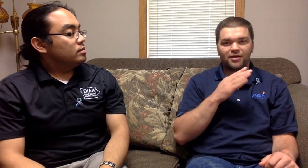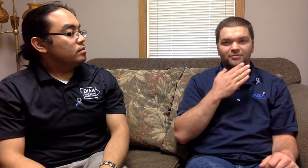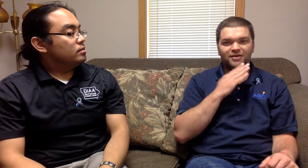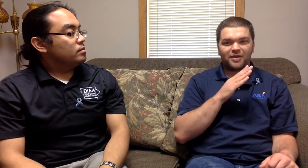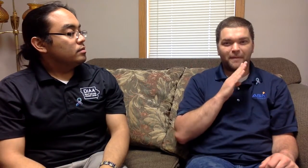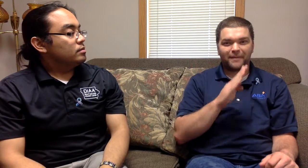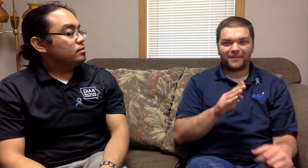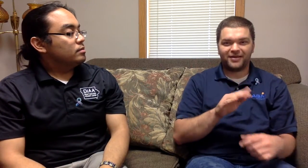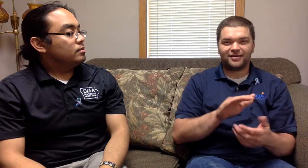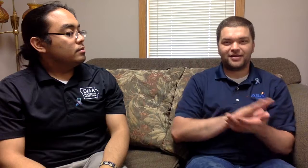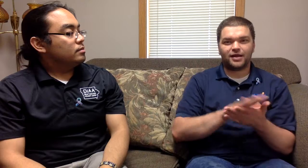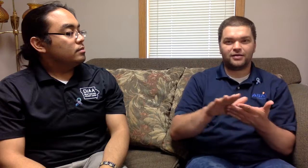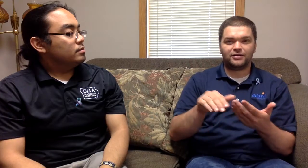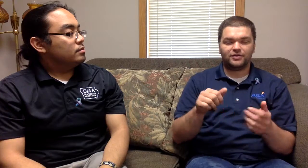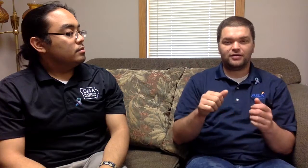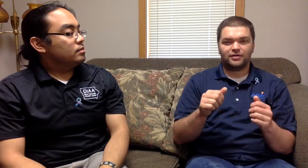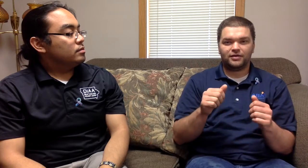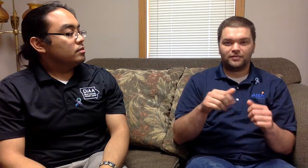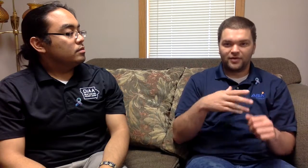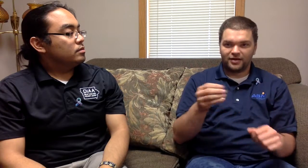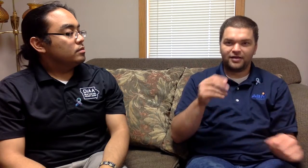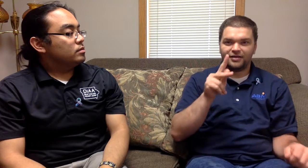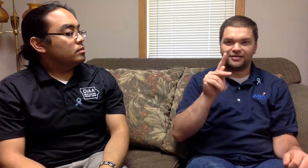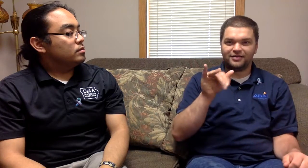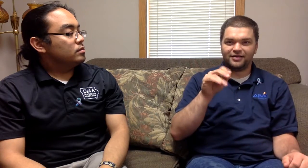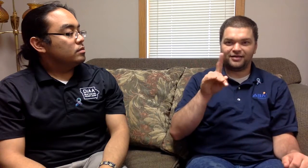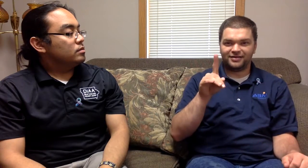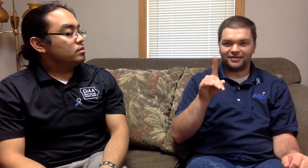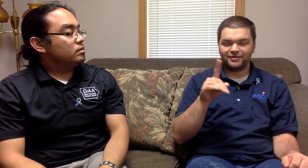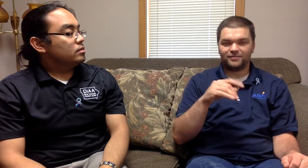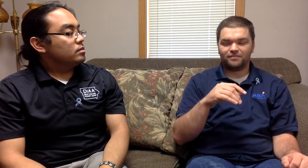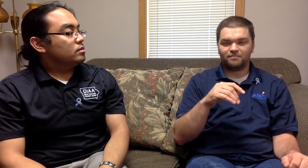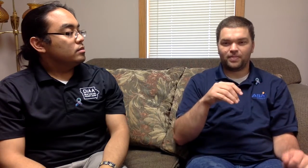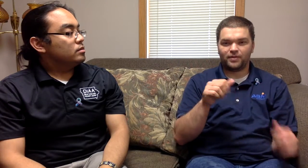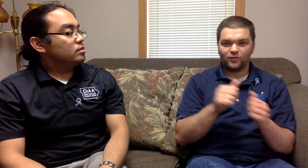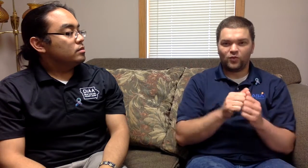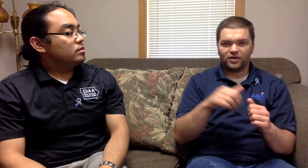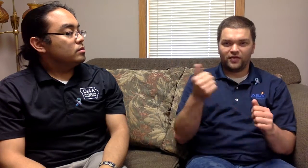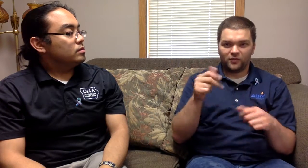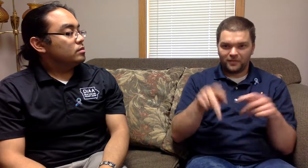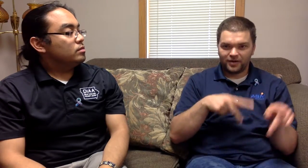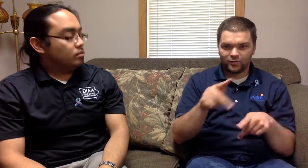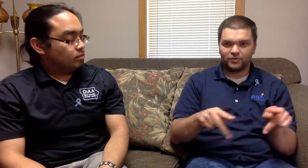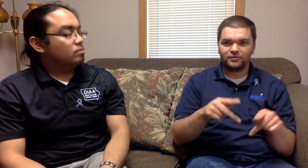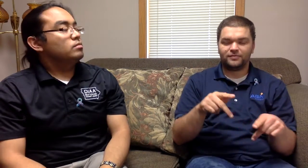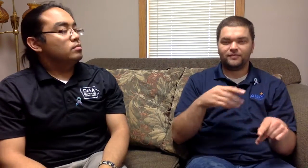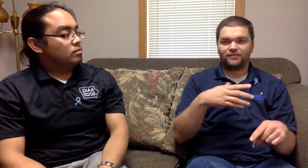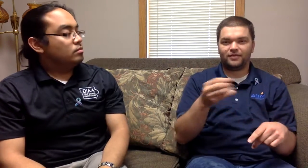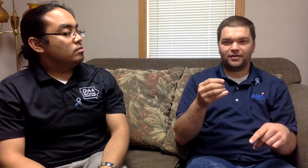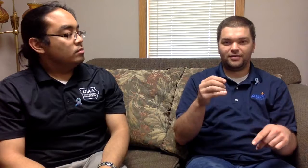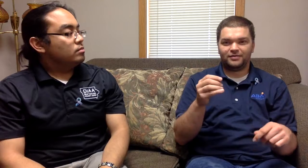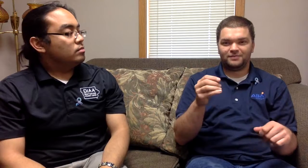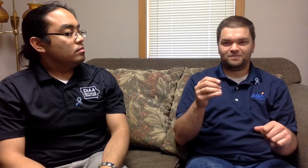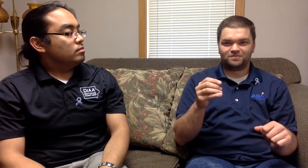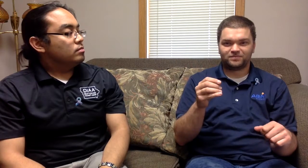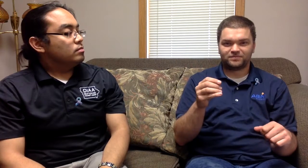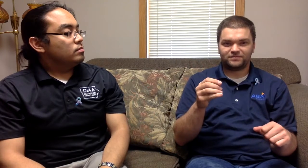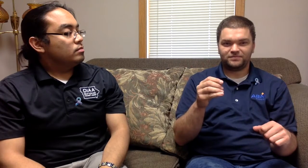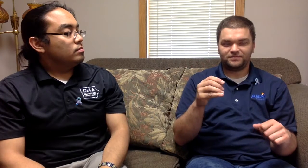Always be nice and be kind with other people around you